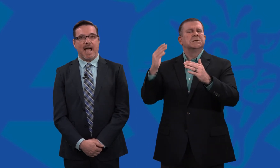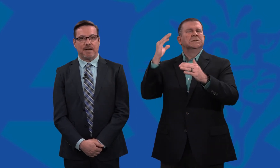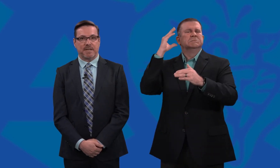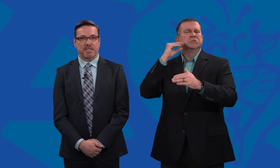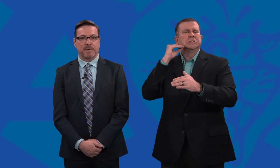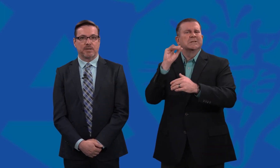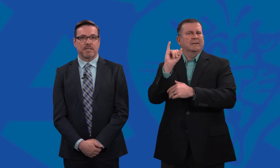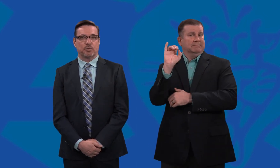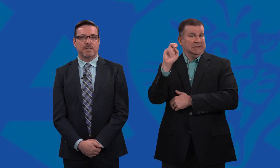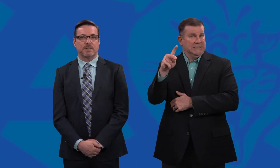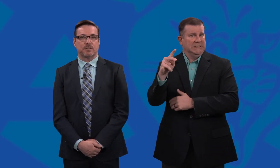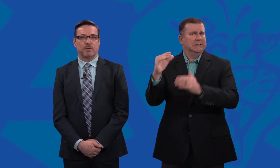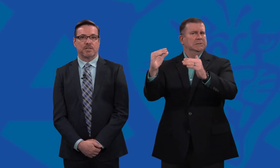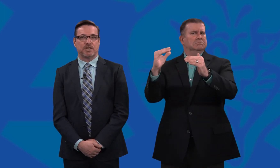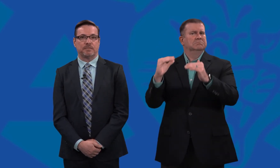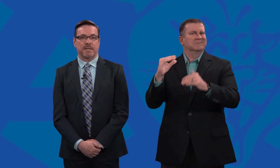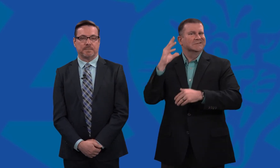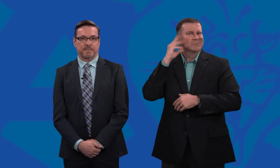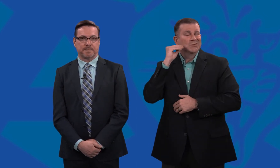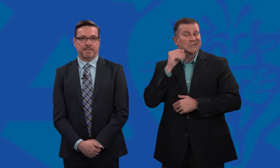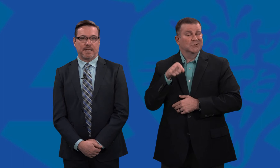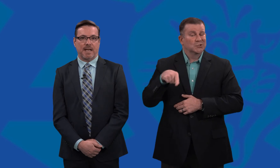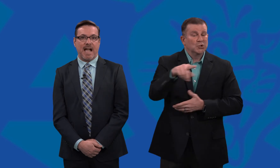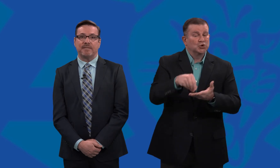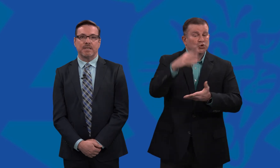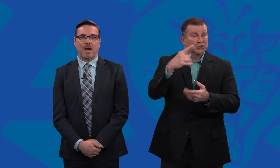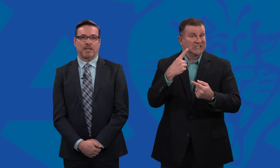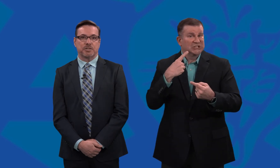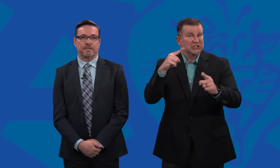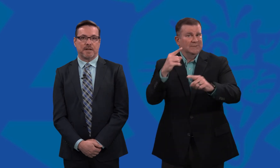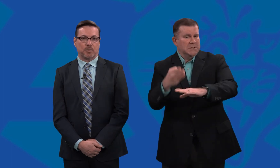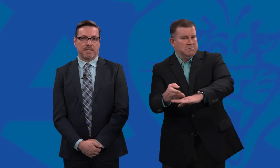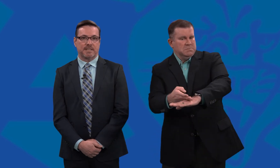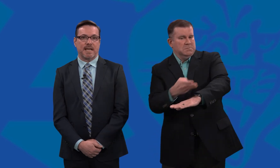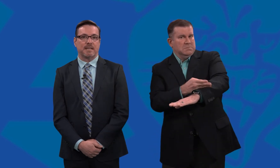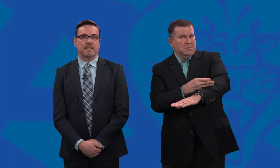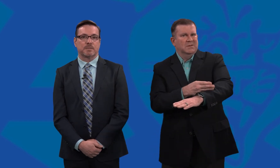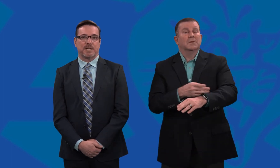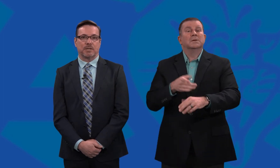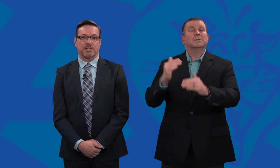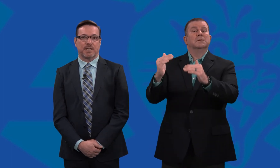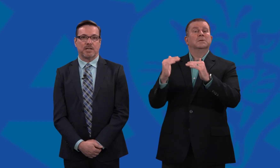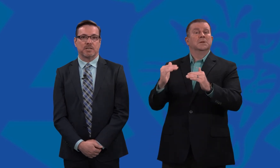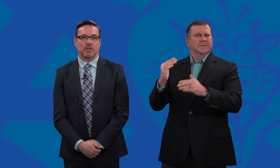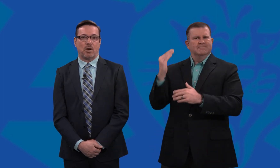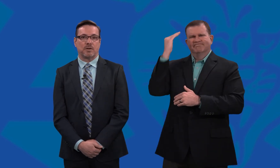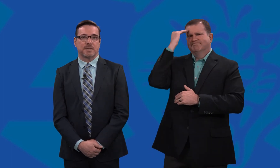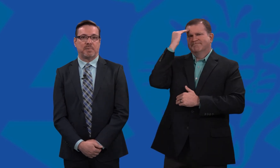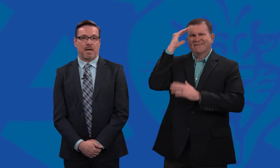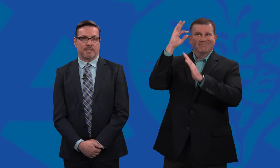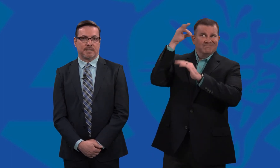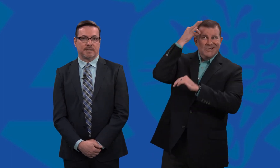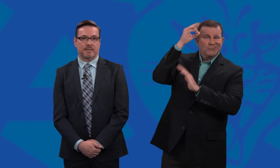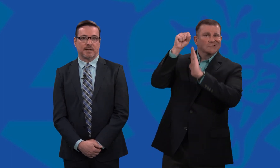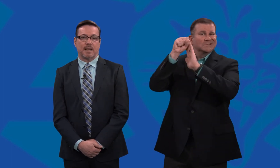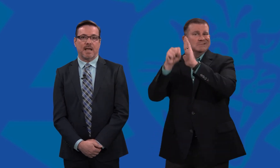having experience increasing student achievement having knowledge of federal and state special education laws and policies,